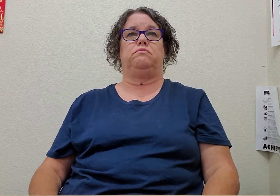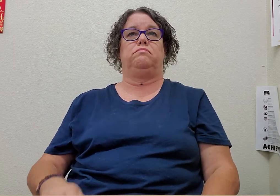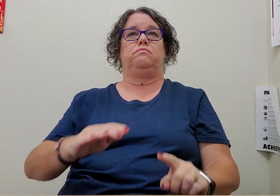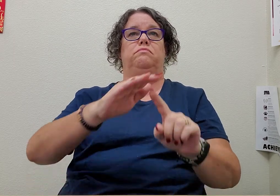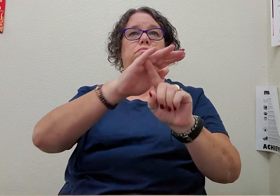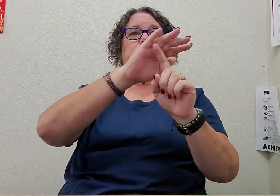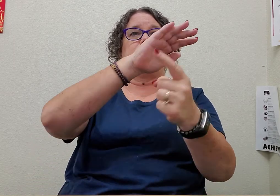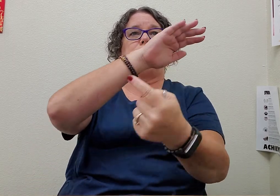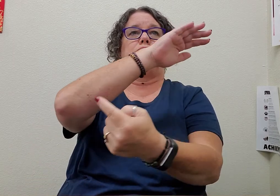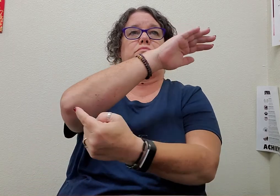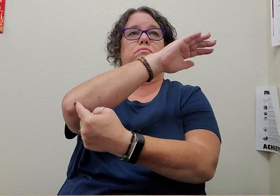trash